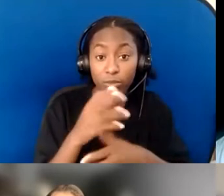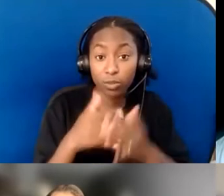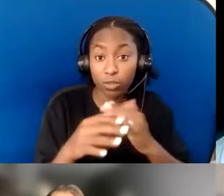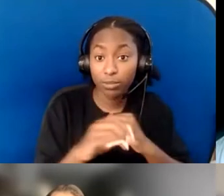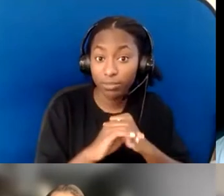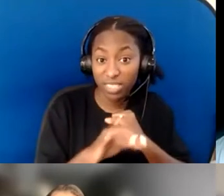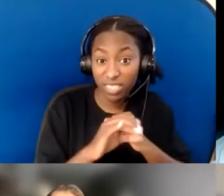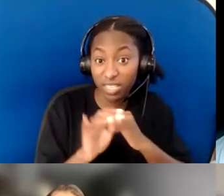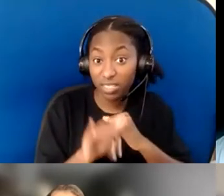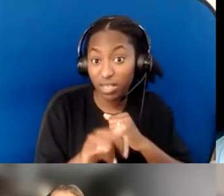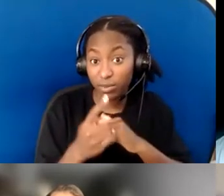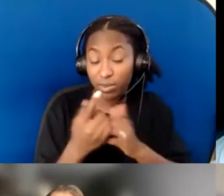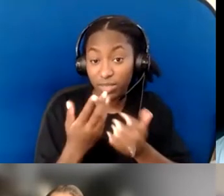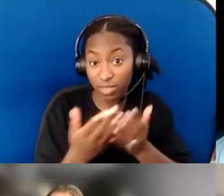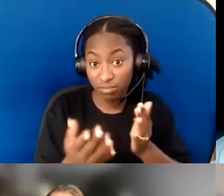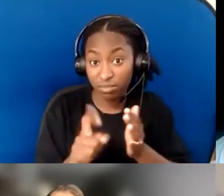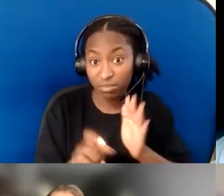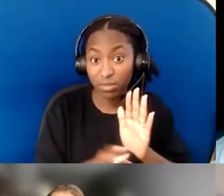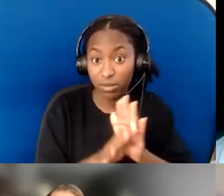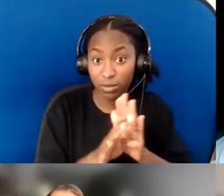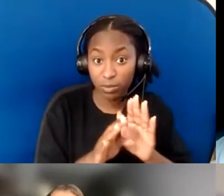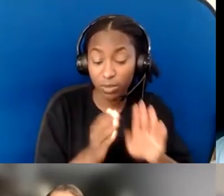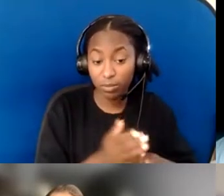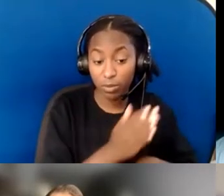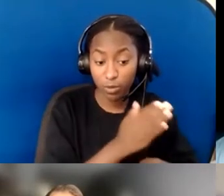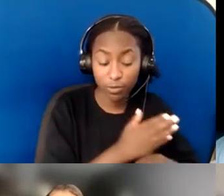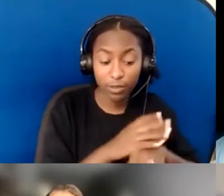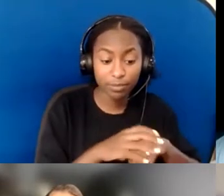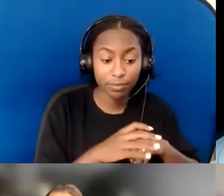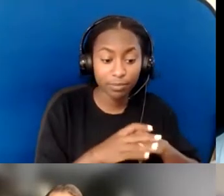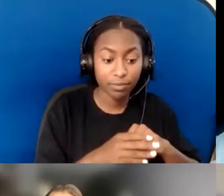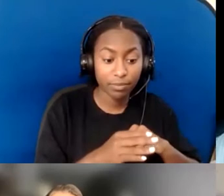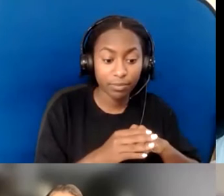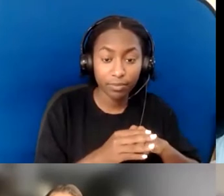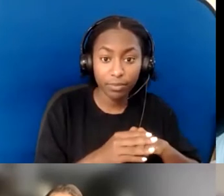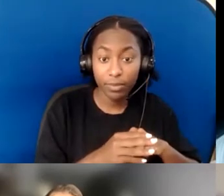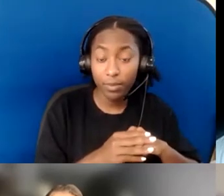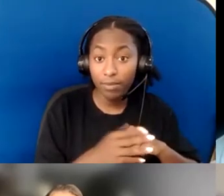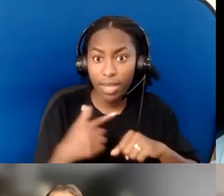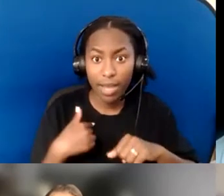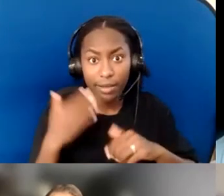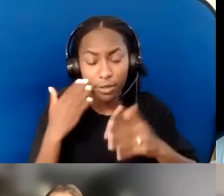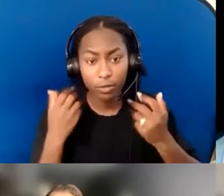I've heard they do wonderful things, and I go on their website and I try...I look at "Home"; there's nothing. I look at "New Here"; there's nothing.